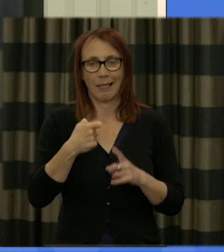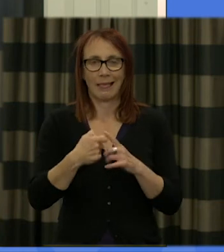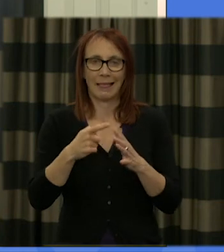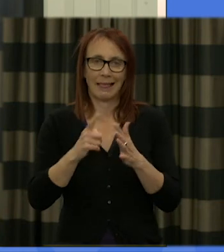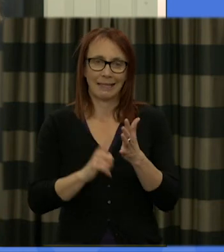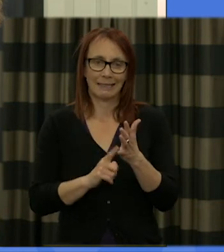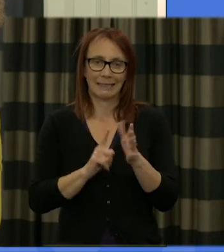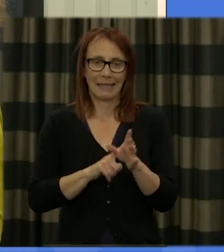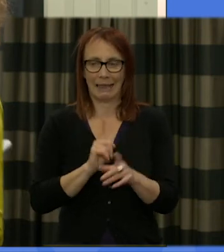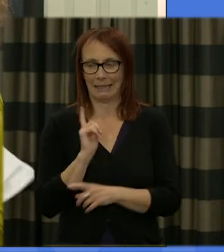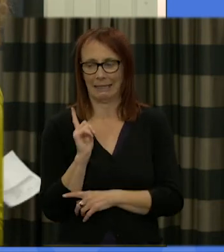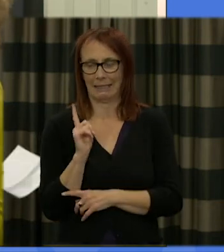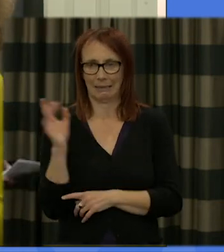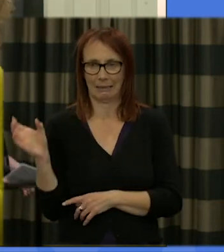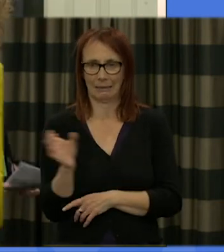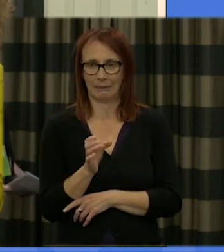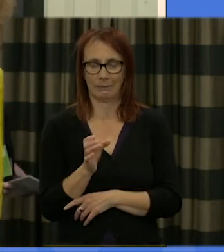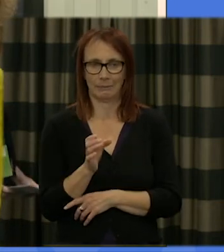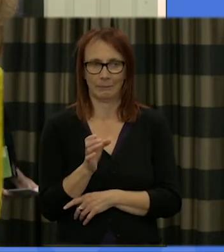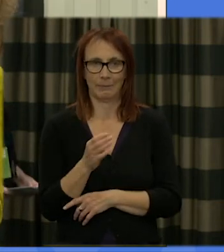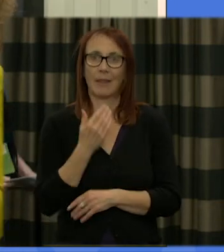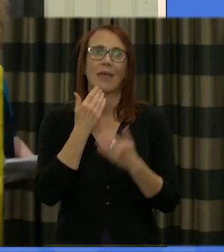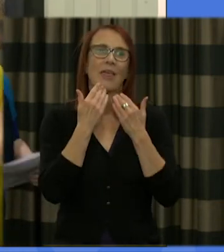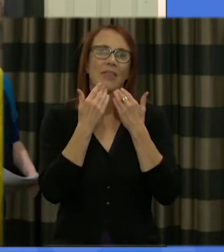we are going to then move on with pudding so thank you from me I will see